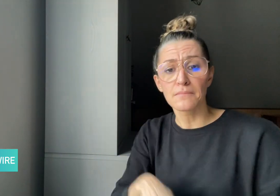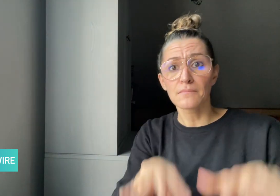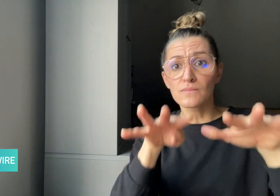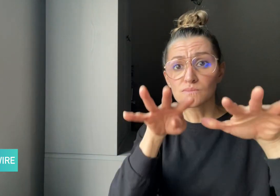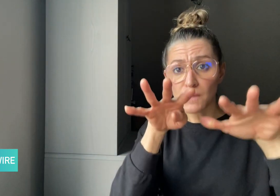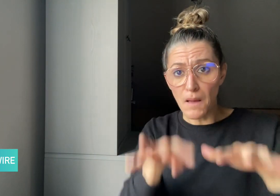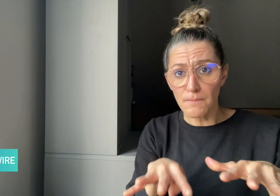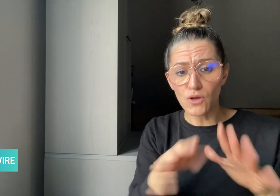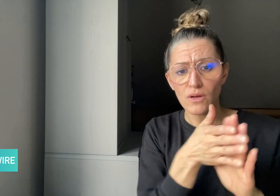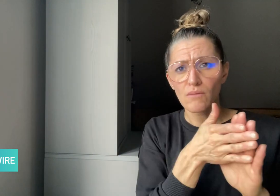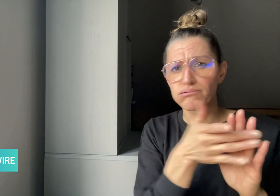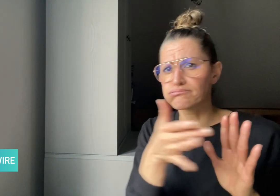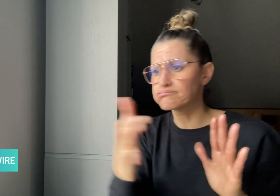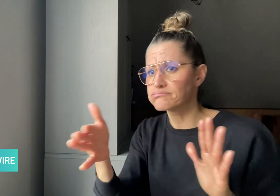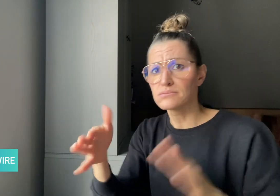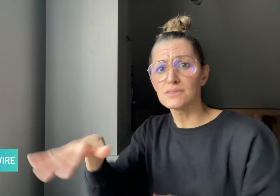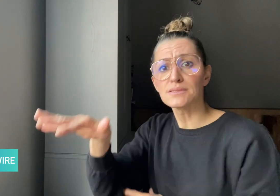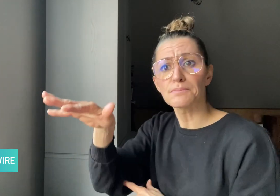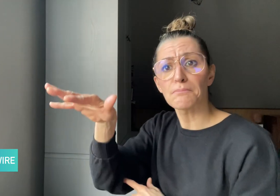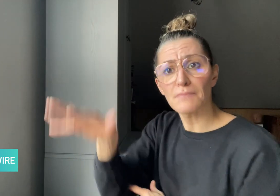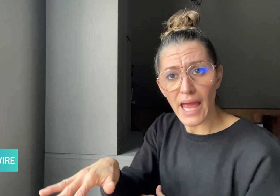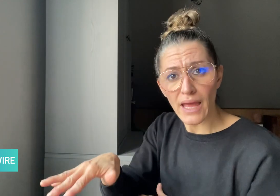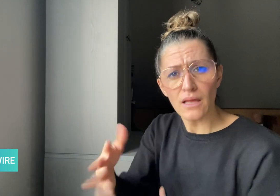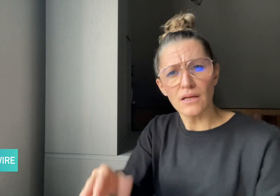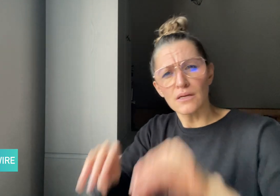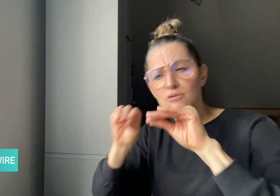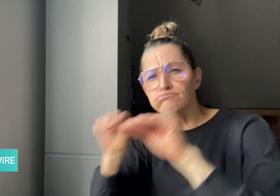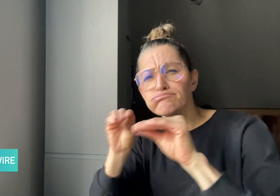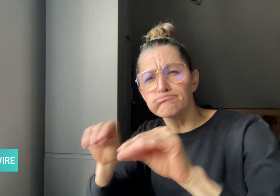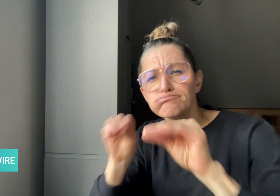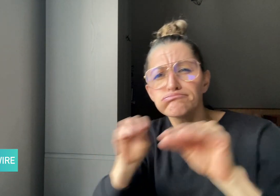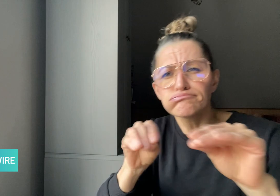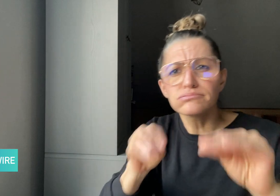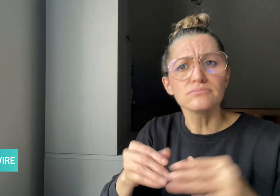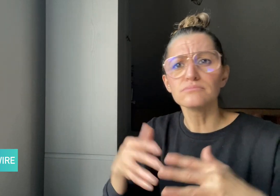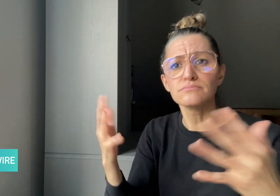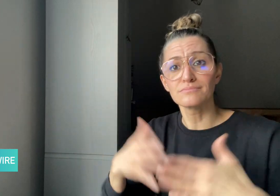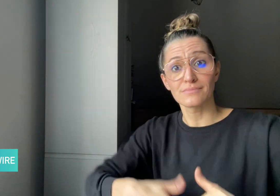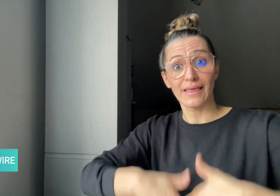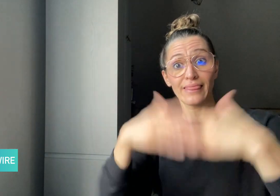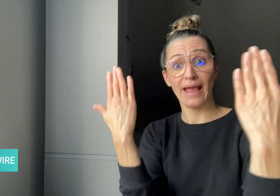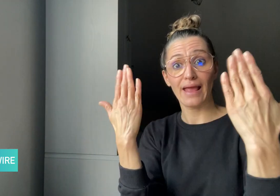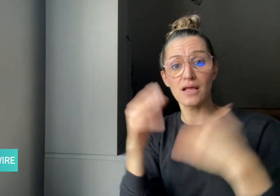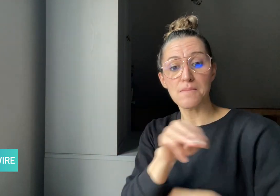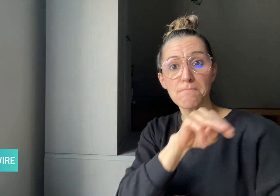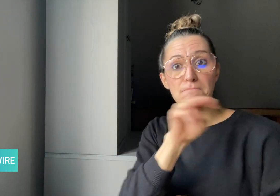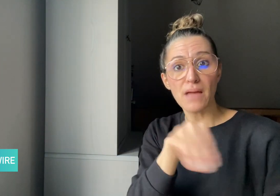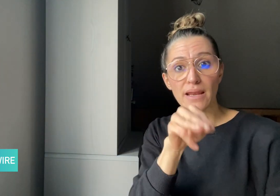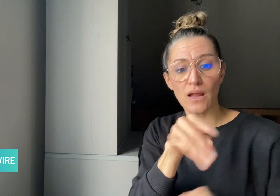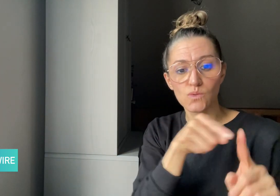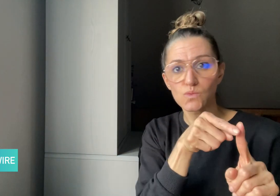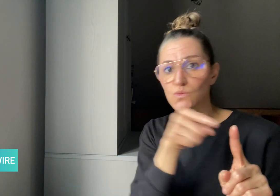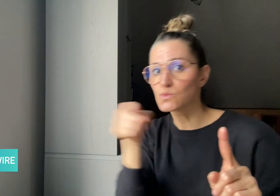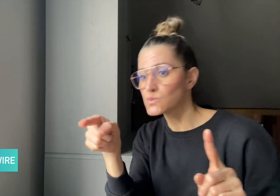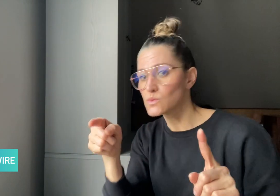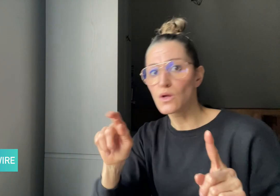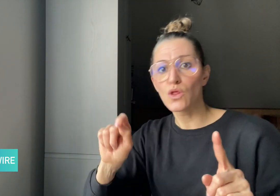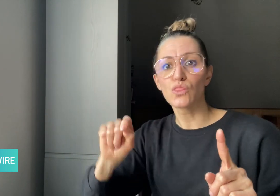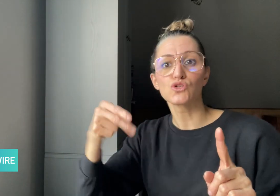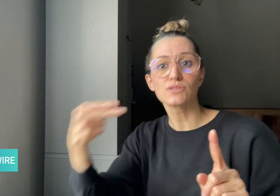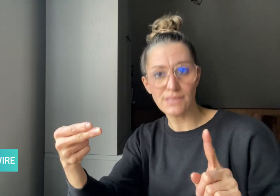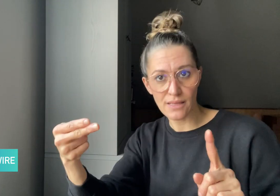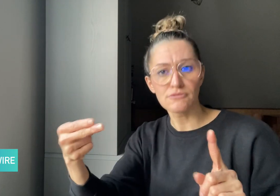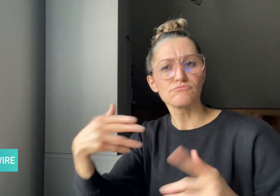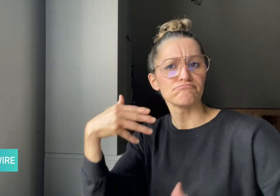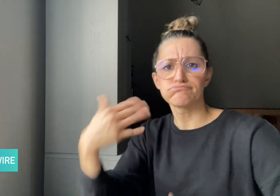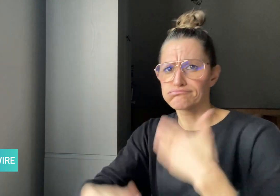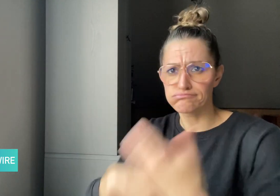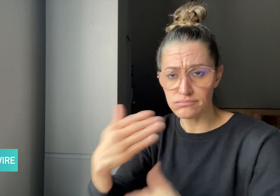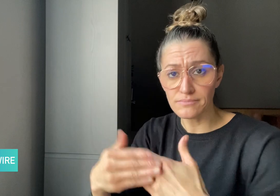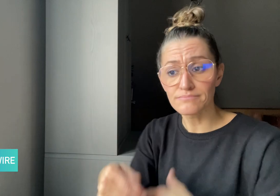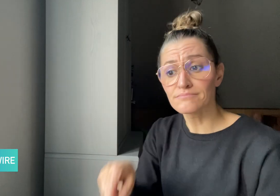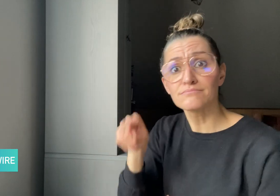with classes on Mondays through Thursdays. The virtual academy